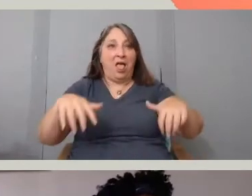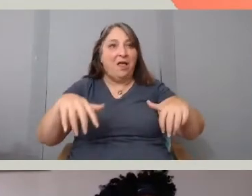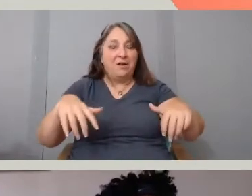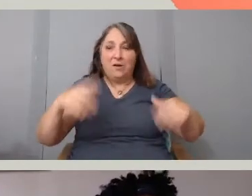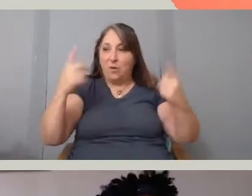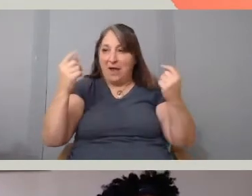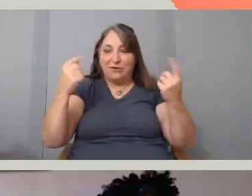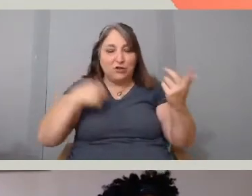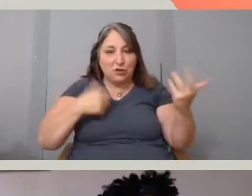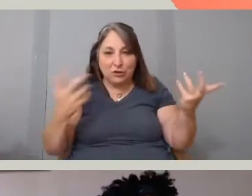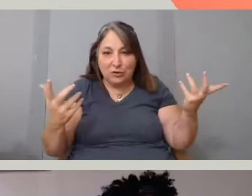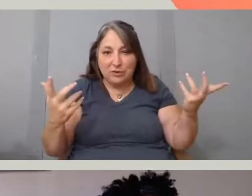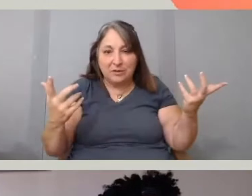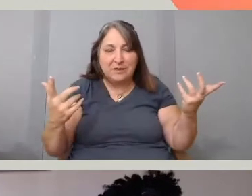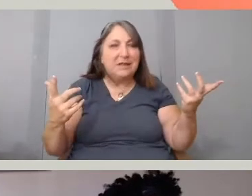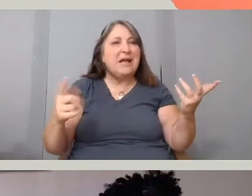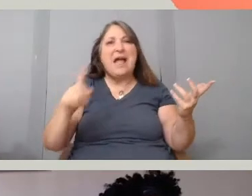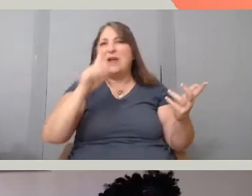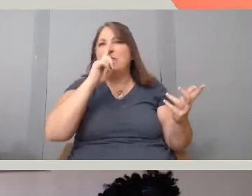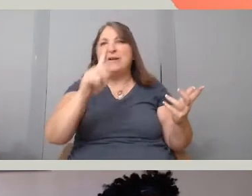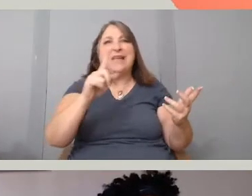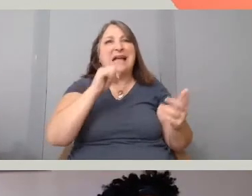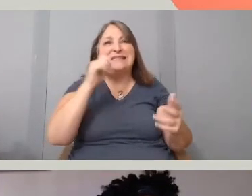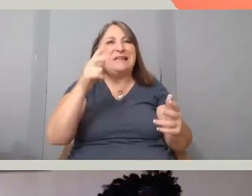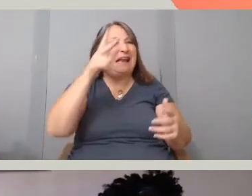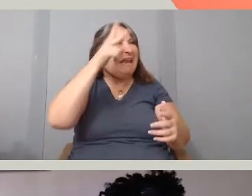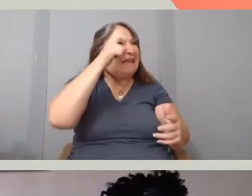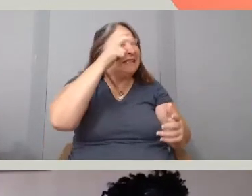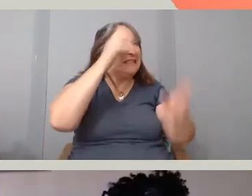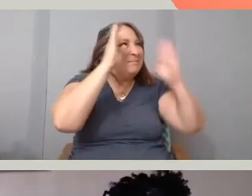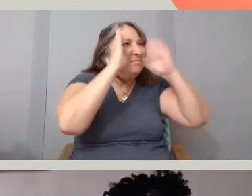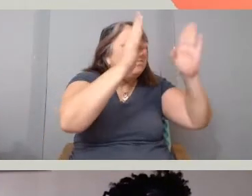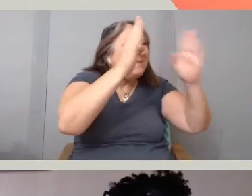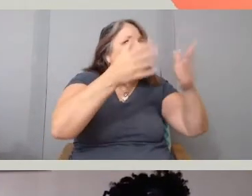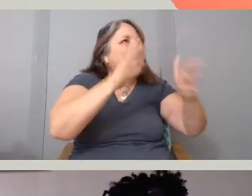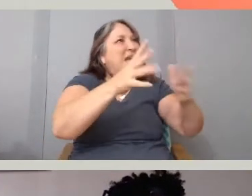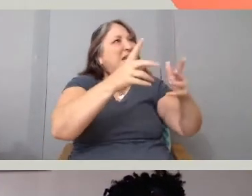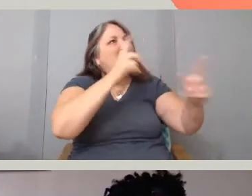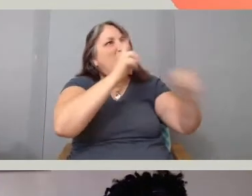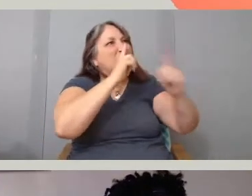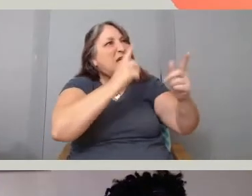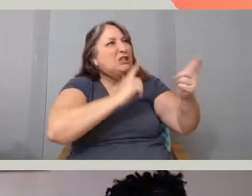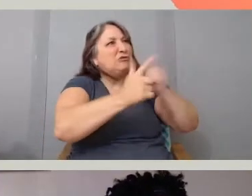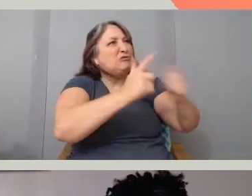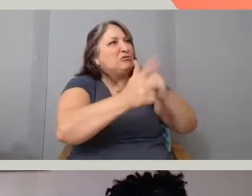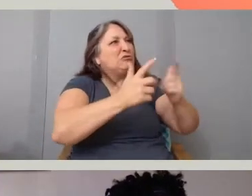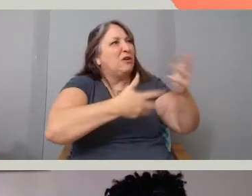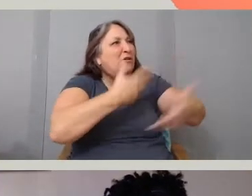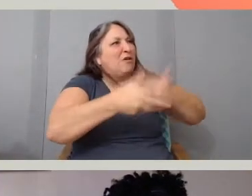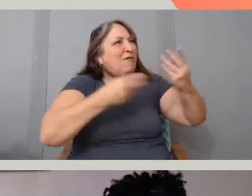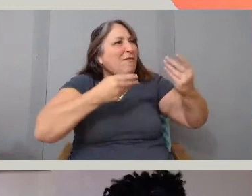And it took away from me listening and letting the conversation flow in that way. Because a lot of times